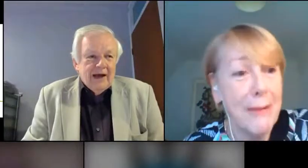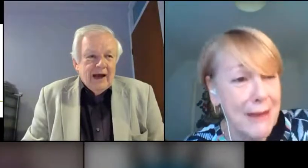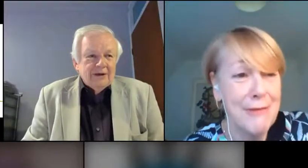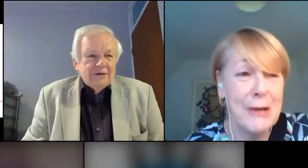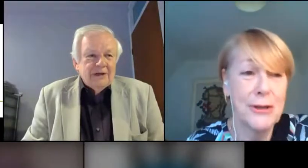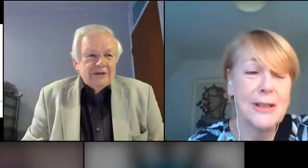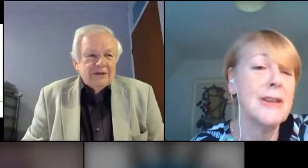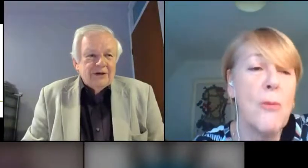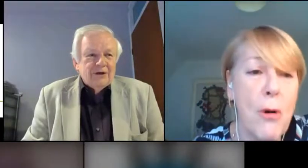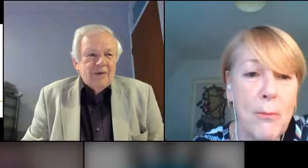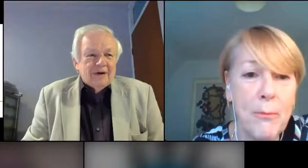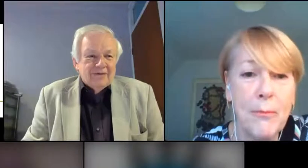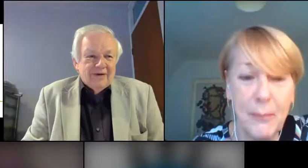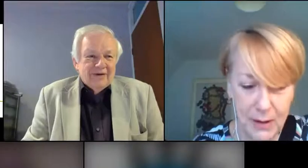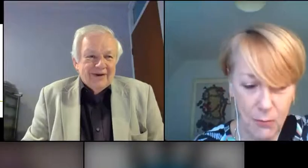And you need to turn your microphone on.